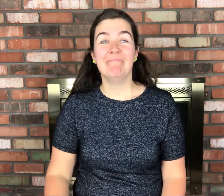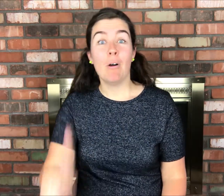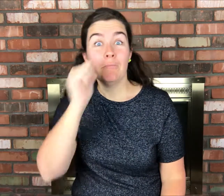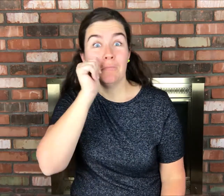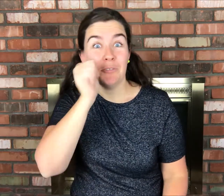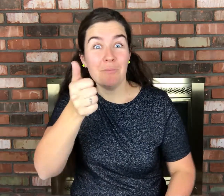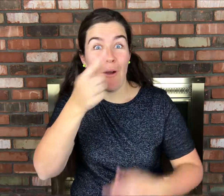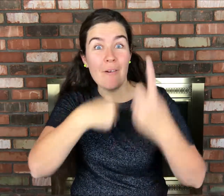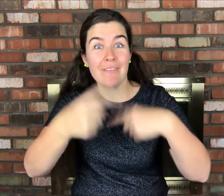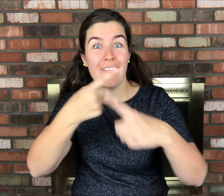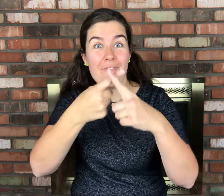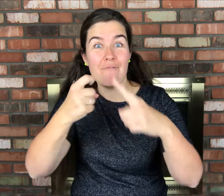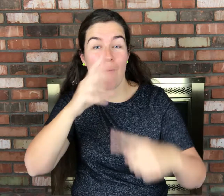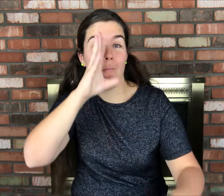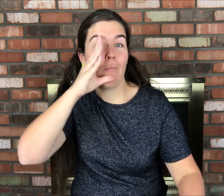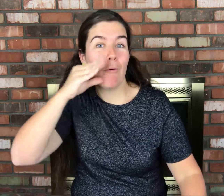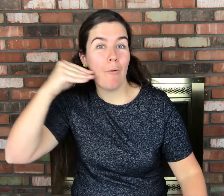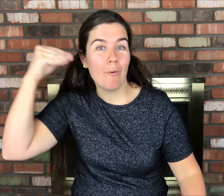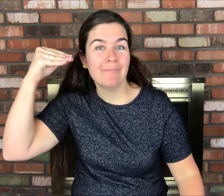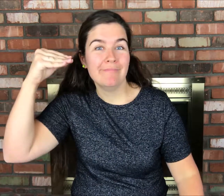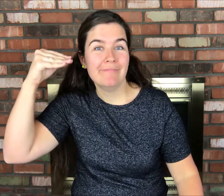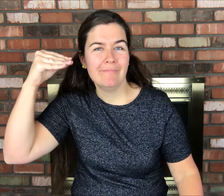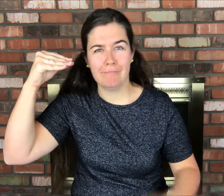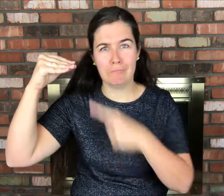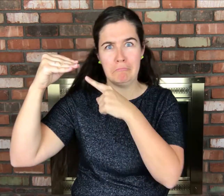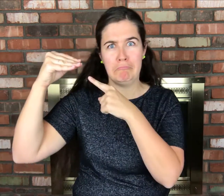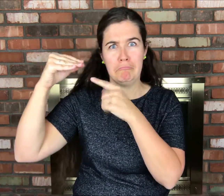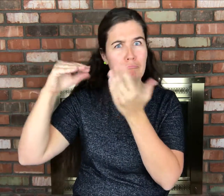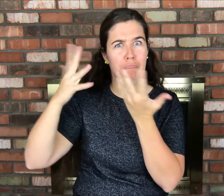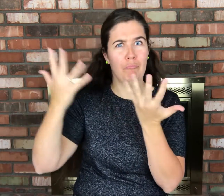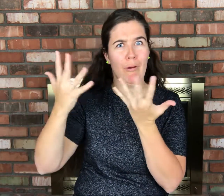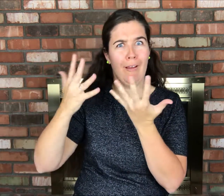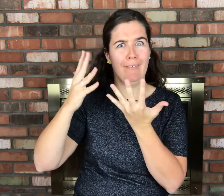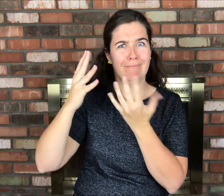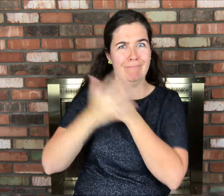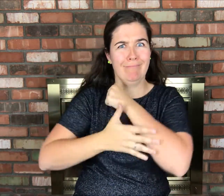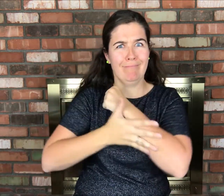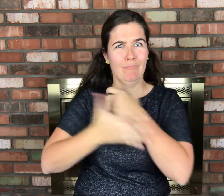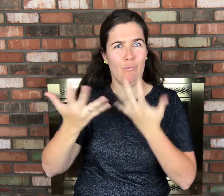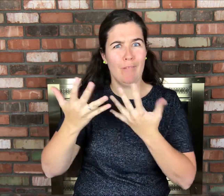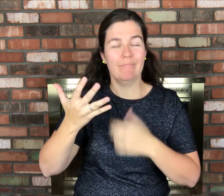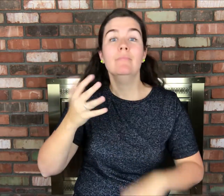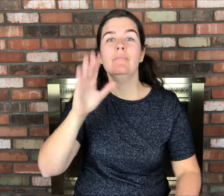Tomorrow's sign is from this country... You might wonder what country this is...